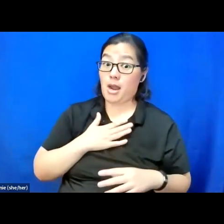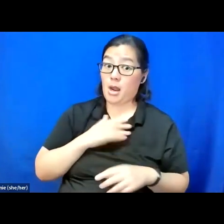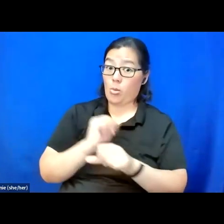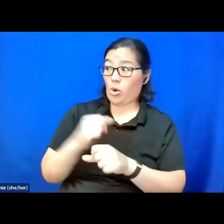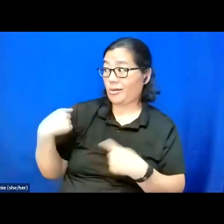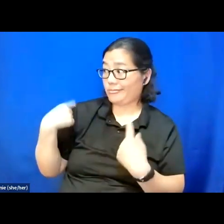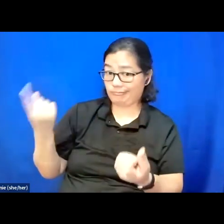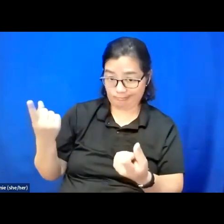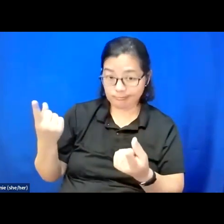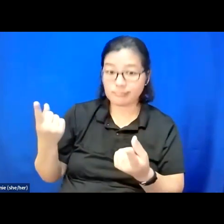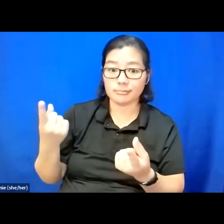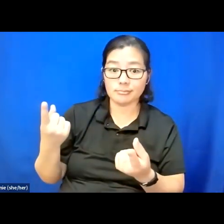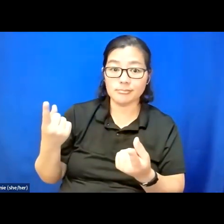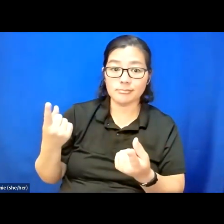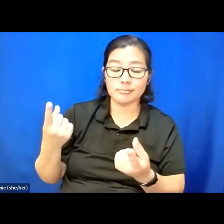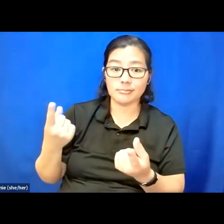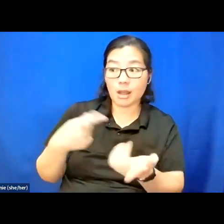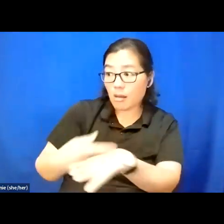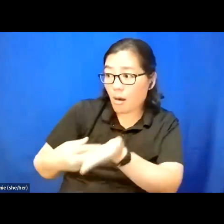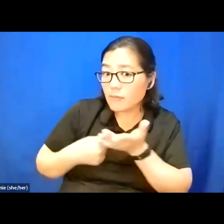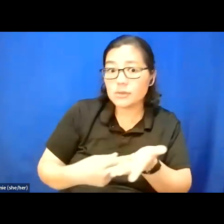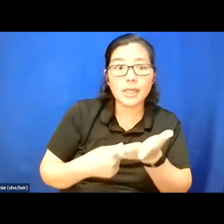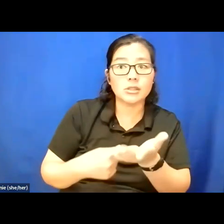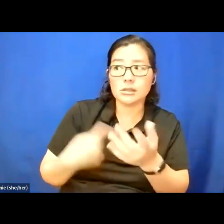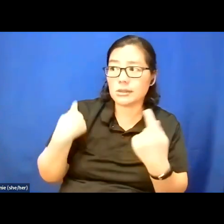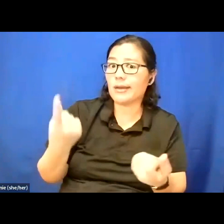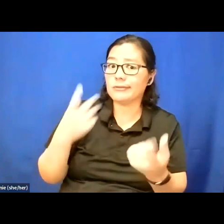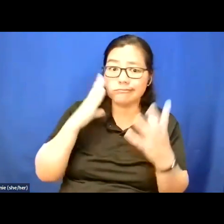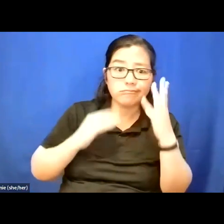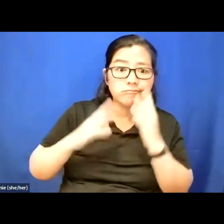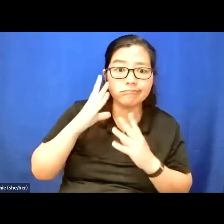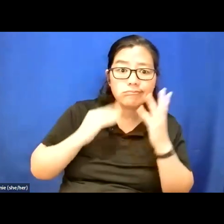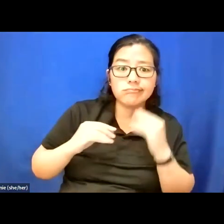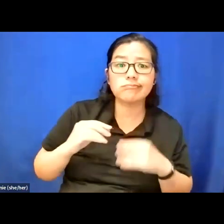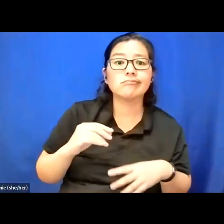that in the conversations I have facilitated,